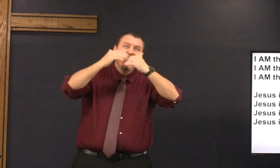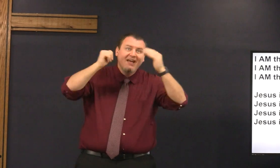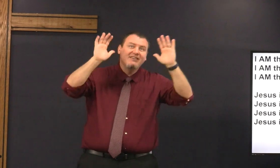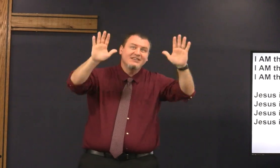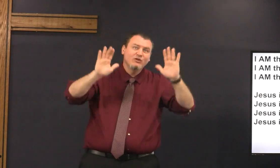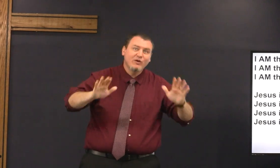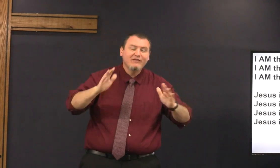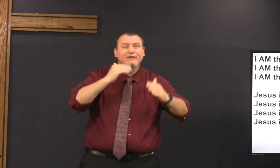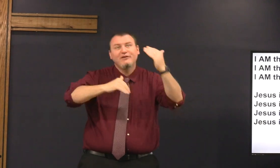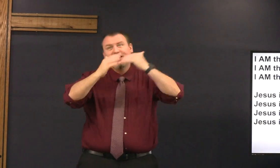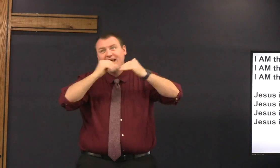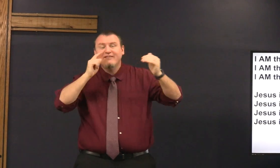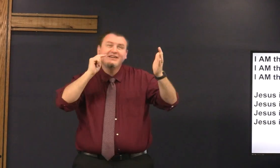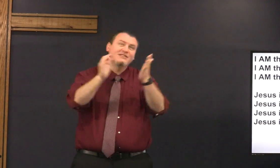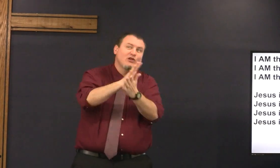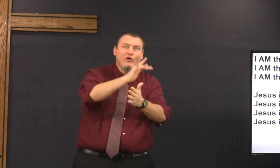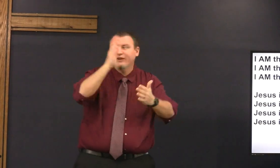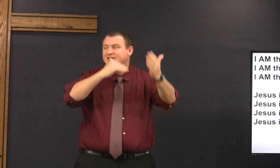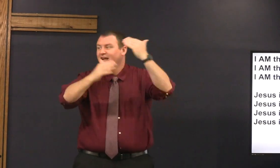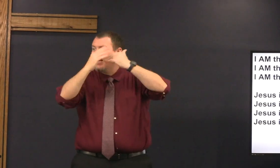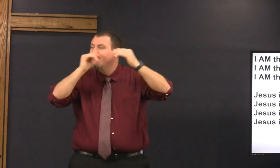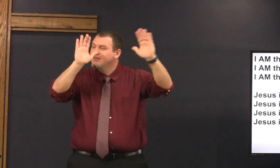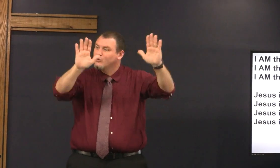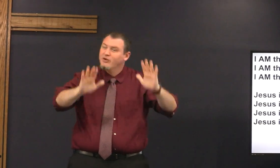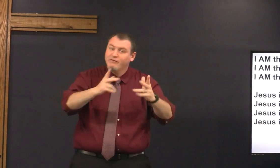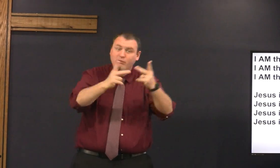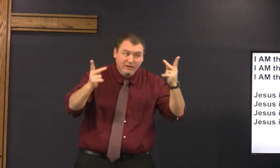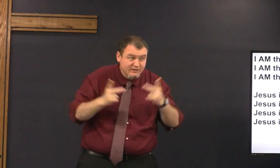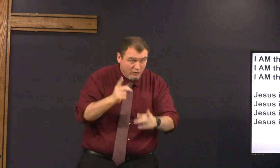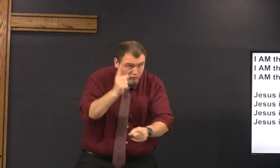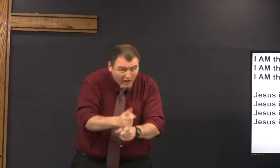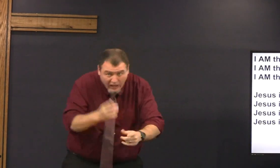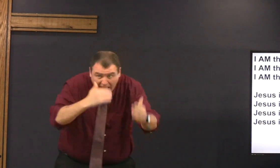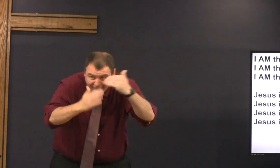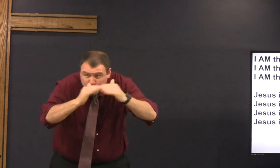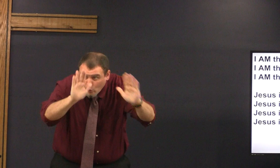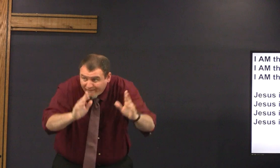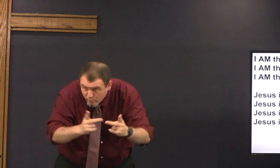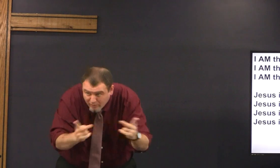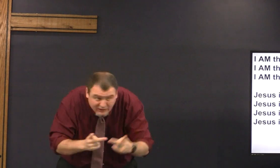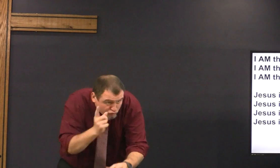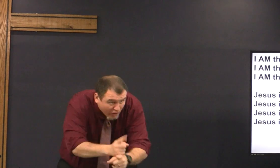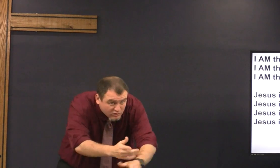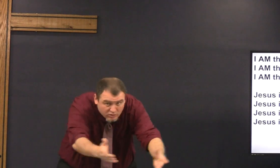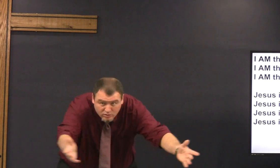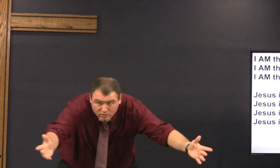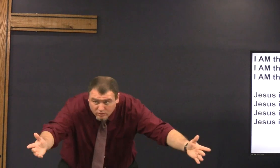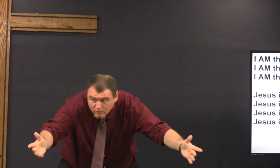right Heaven's a wonderful place right